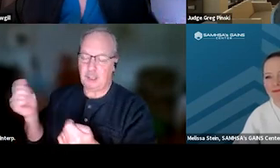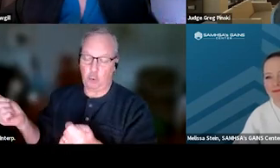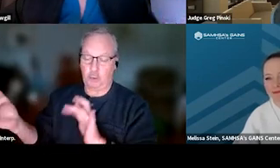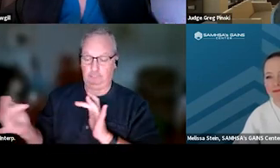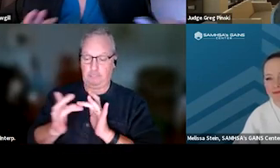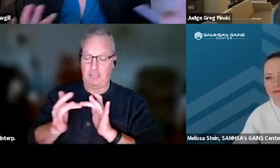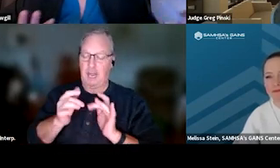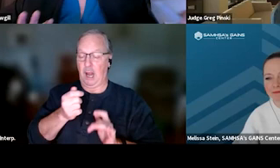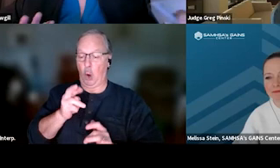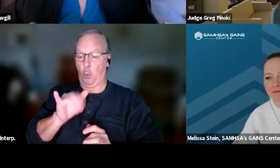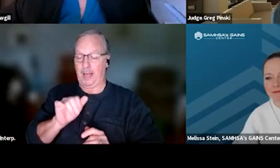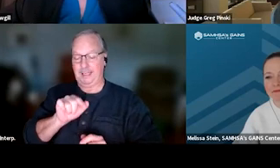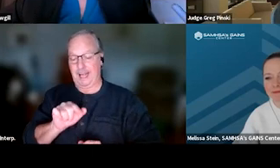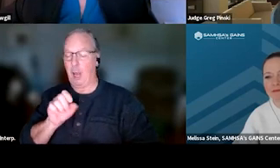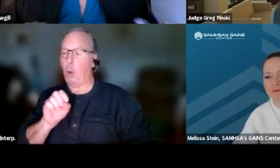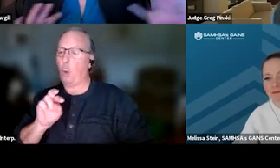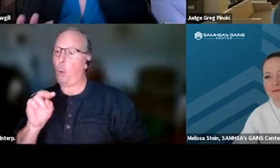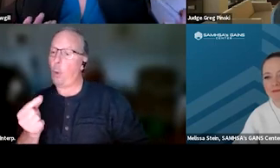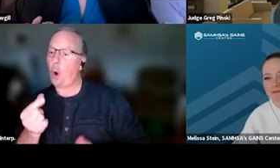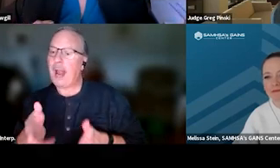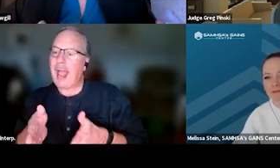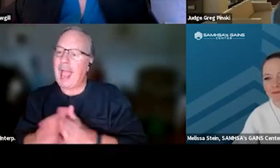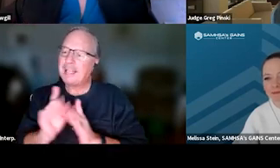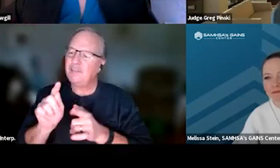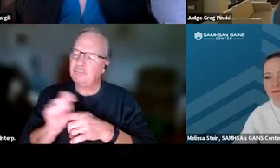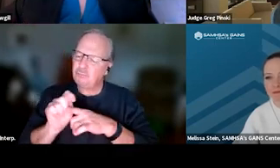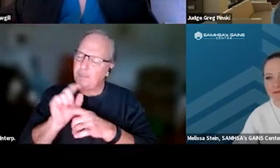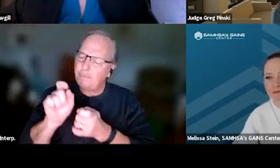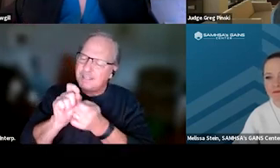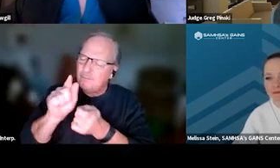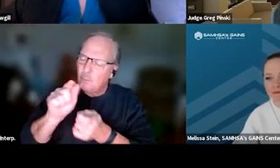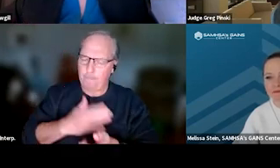and ask if there's training specific for your team to maybe be able to help you.